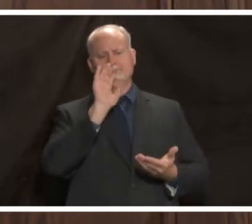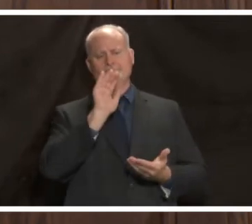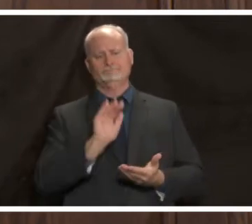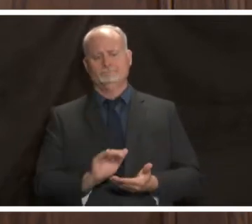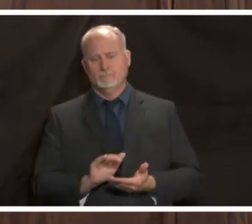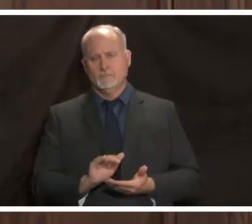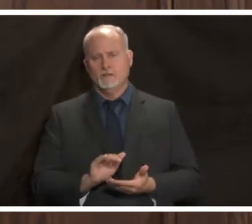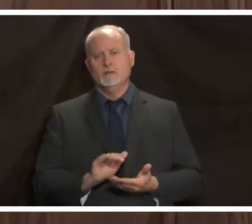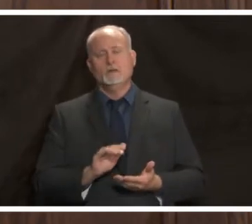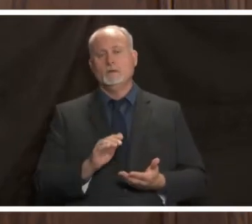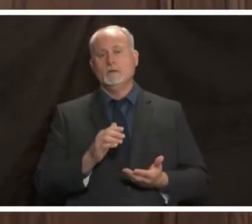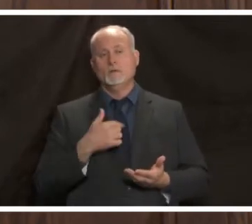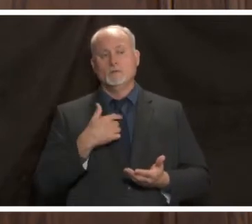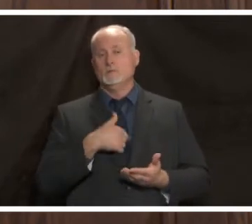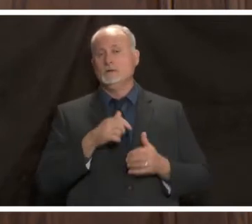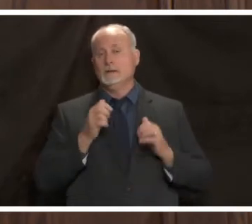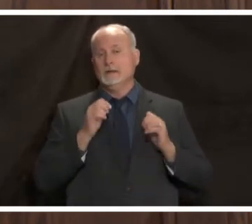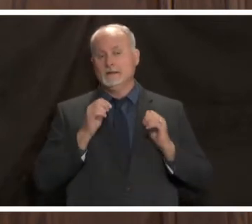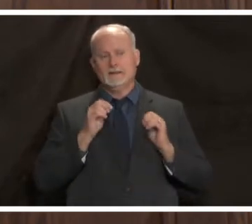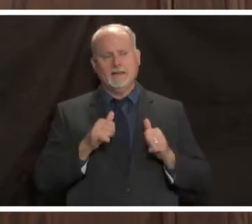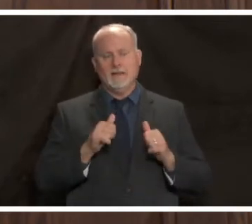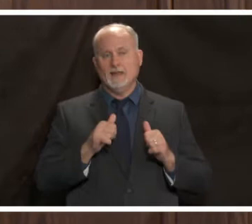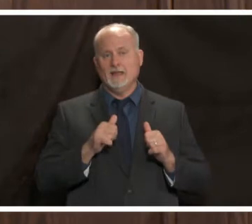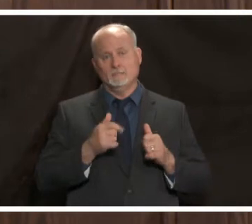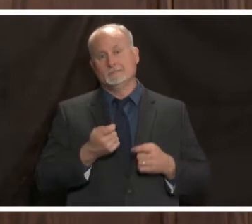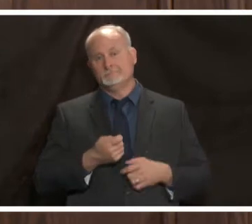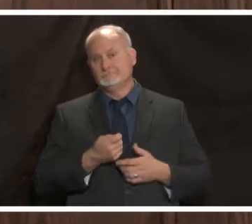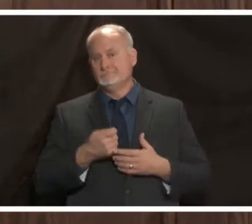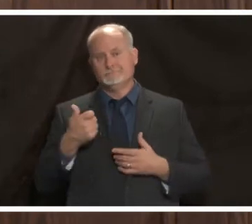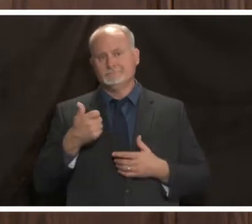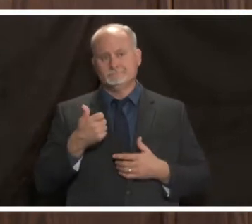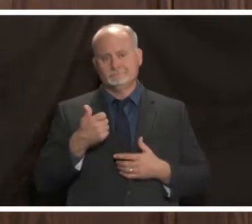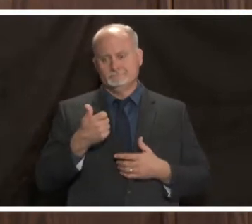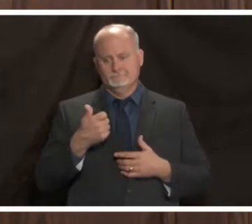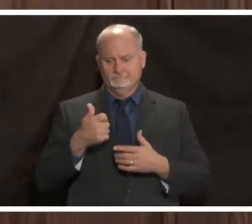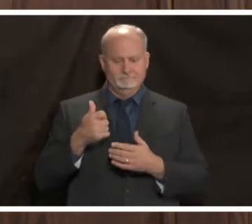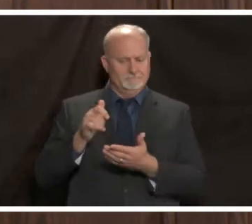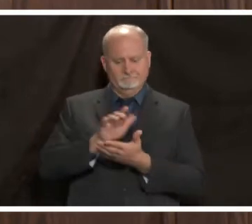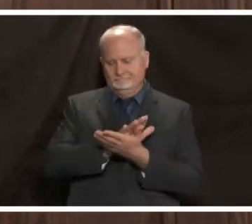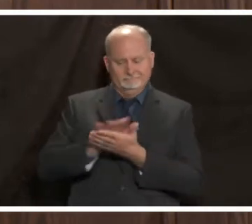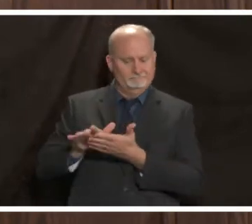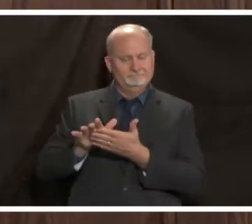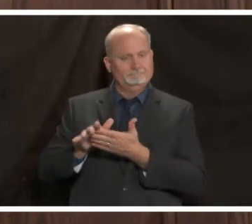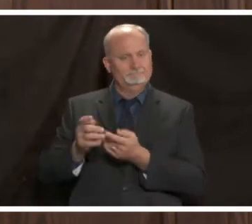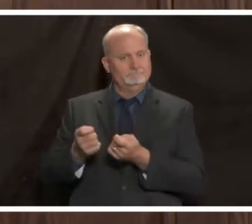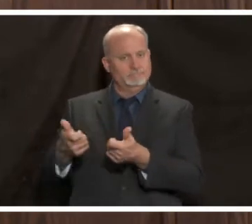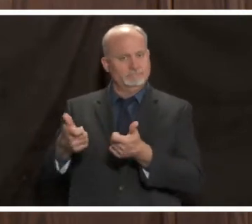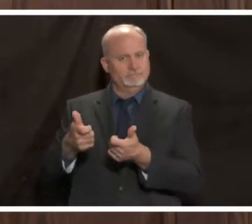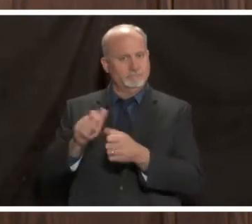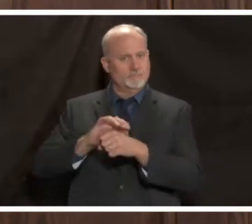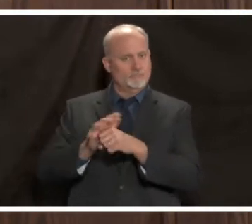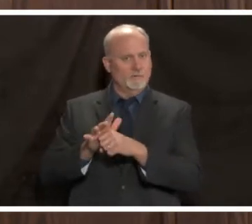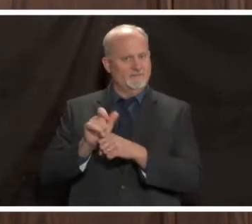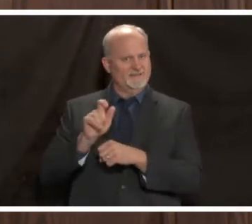even begin to think about eliminating this epidemic and that's such an exciting concept